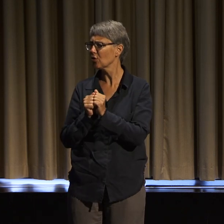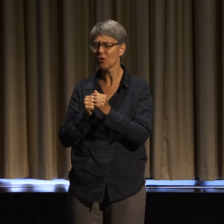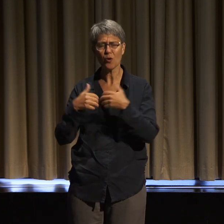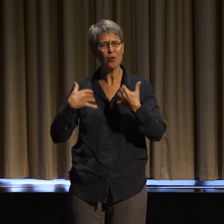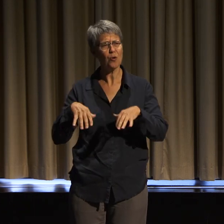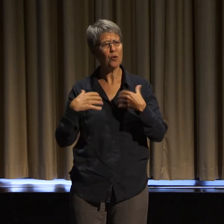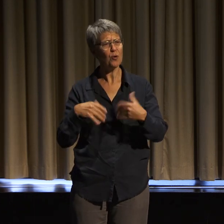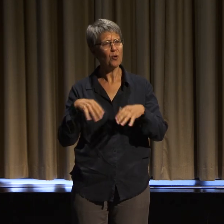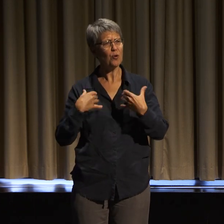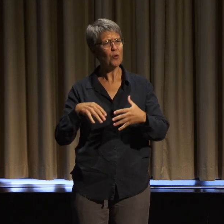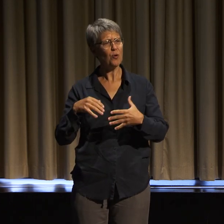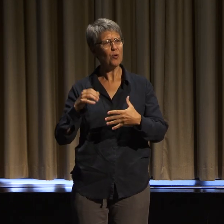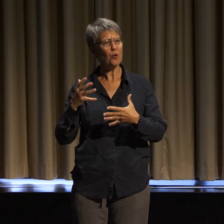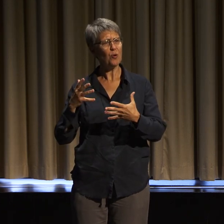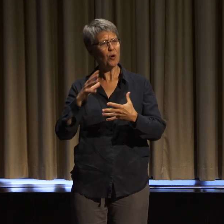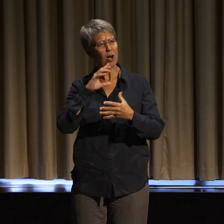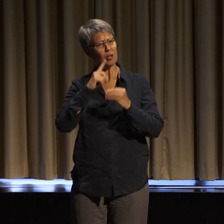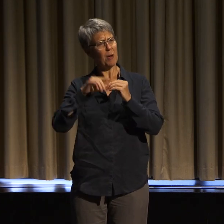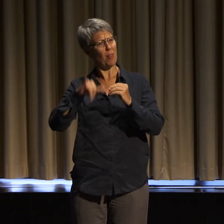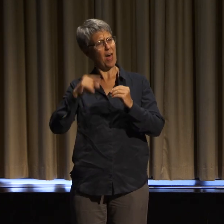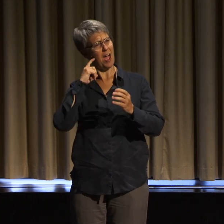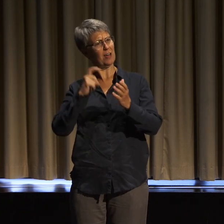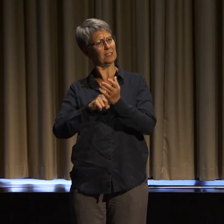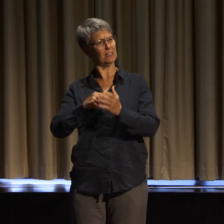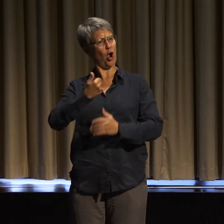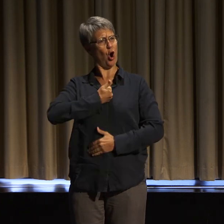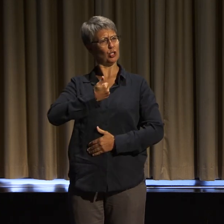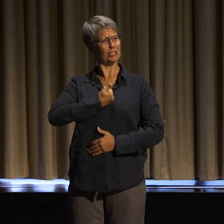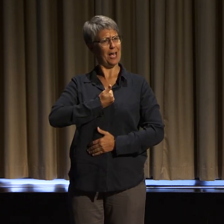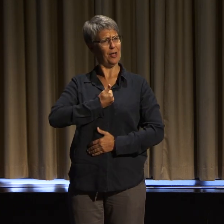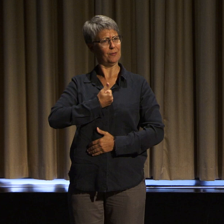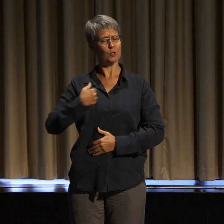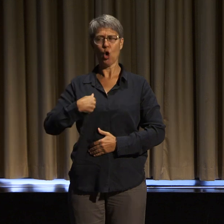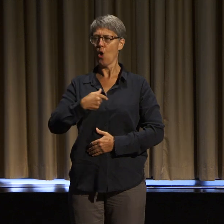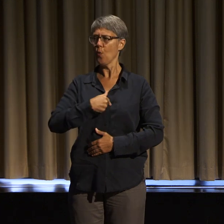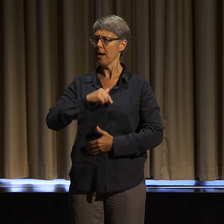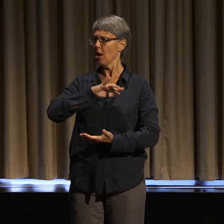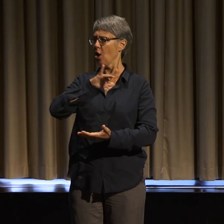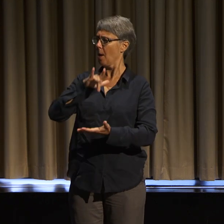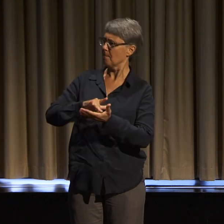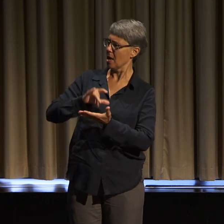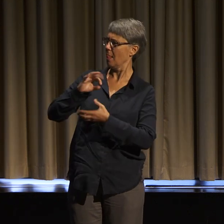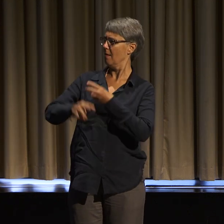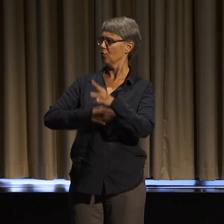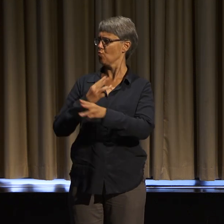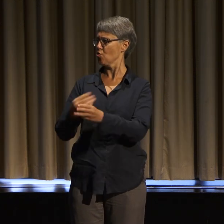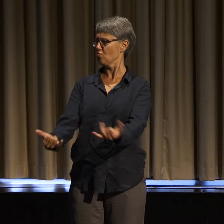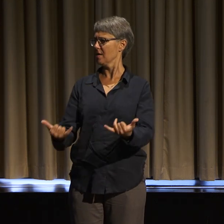To be in a space where we can center disabled people of color, disabled queer and trans folks,